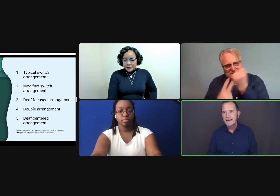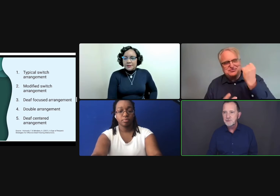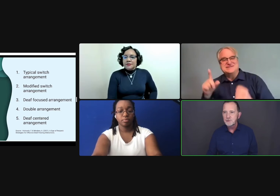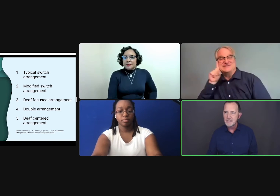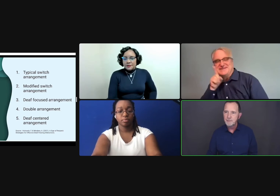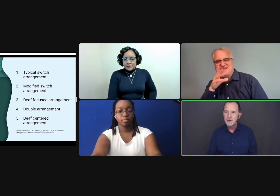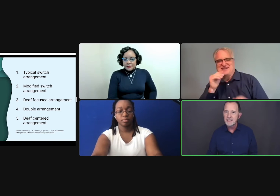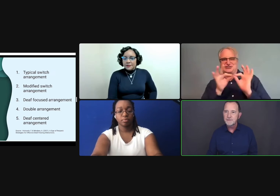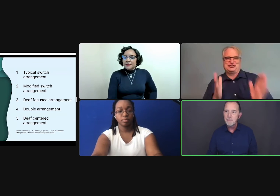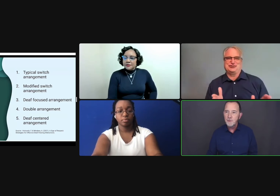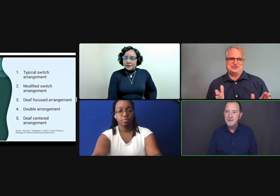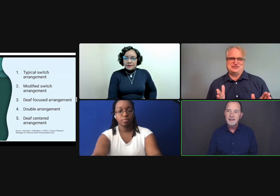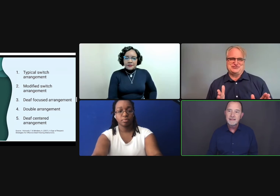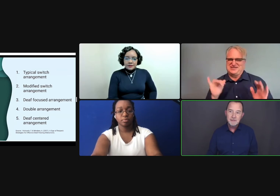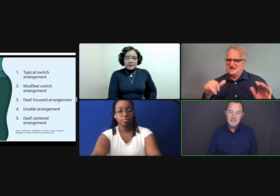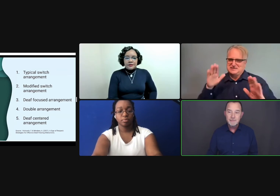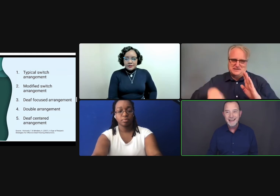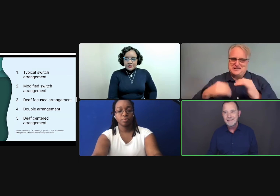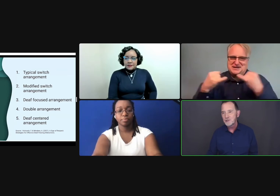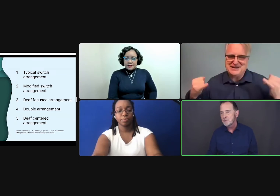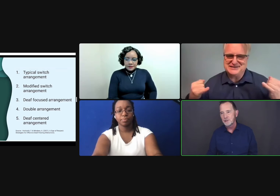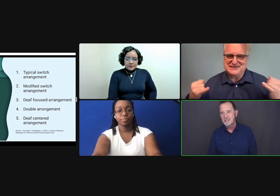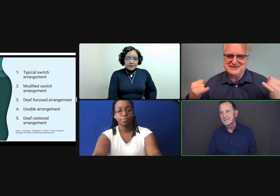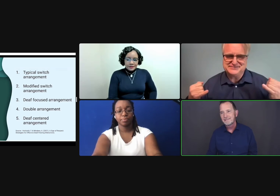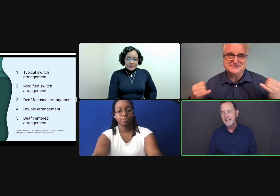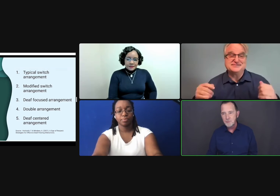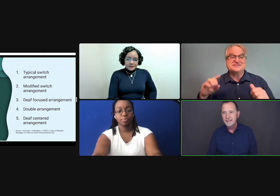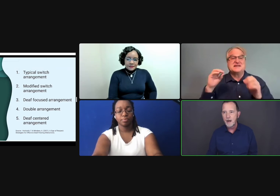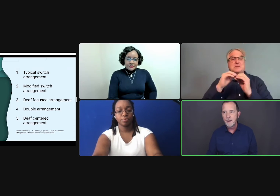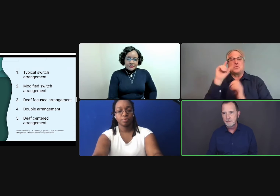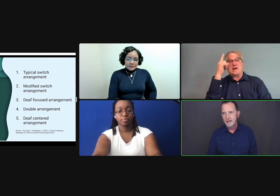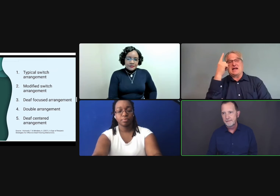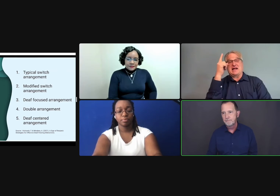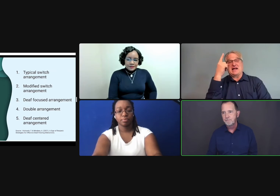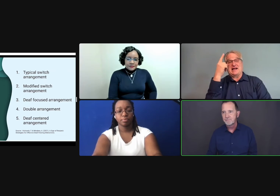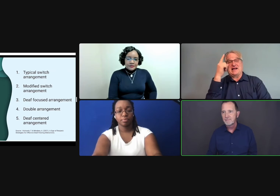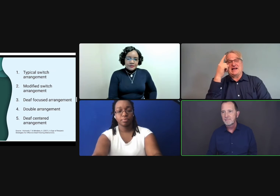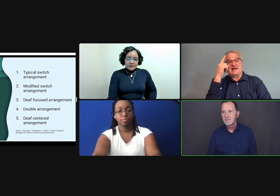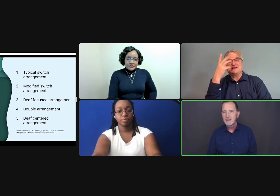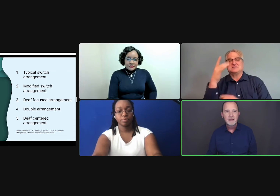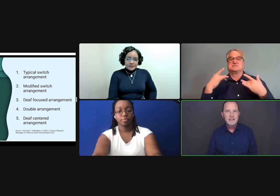an optimal experience for both the deaf participant and the interpreters. That's really our bottom line.